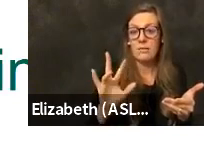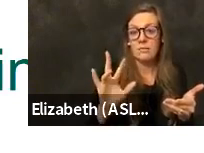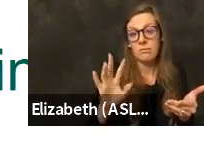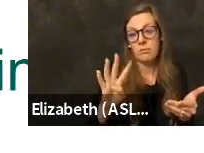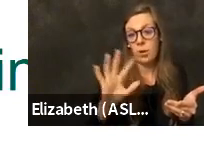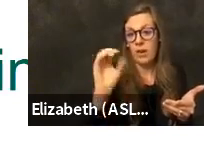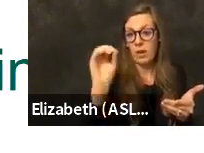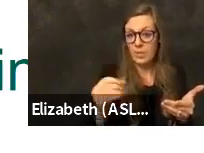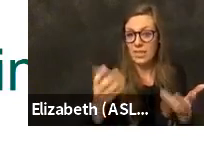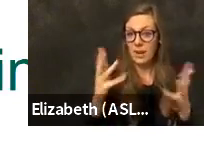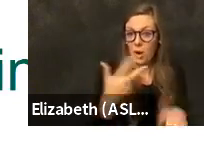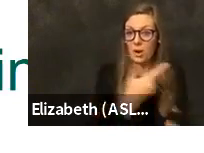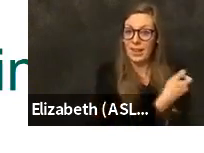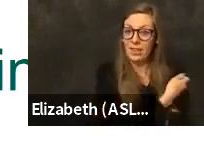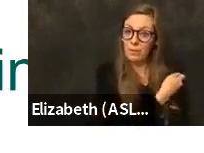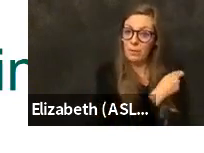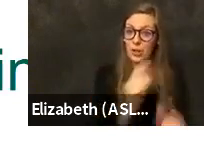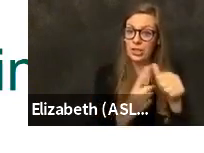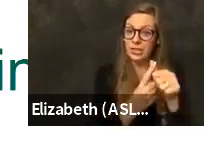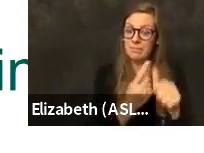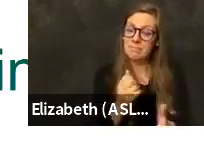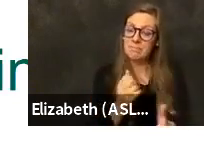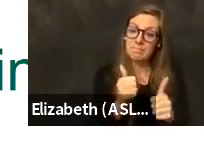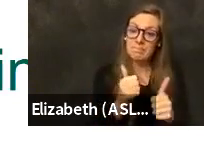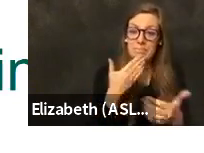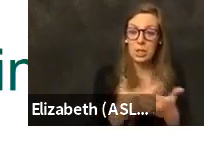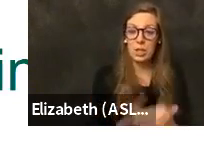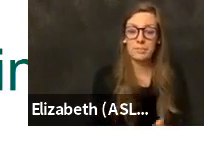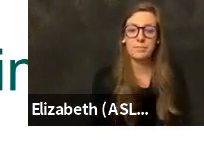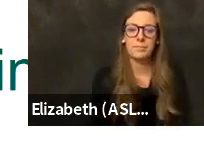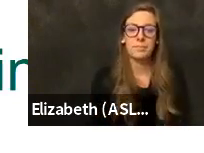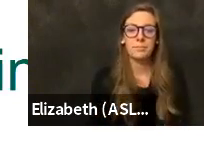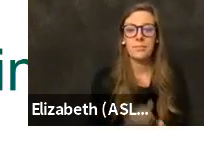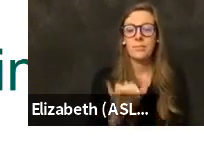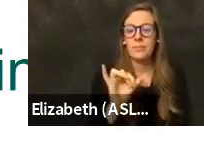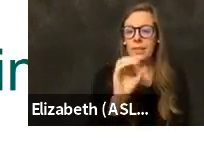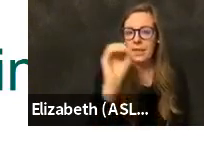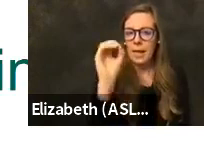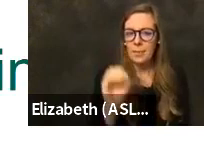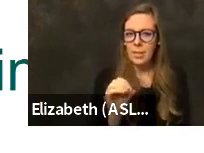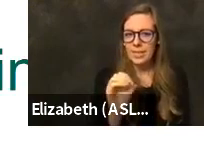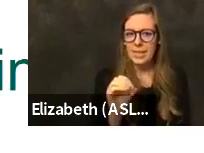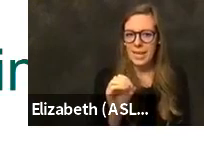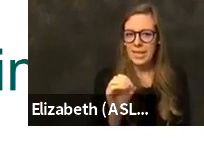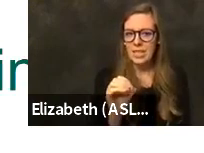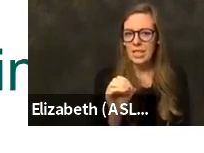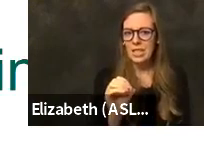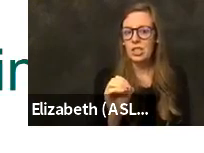So we're making great progress and that percentage underlie our decision this past